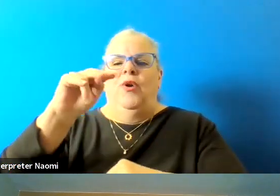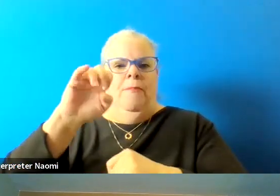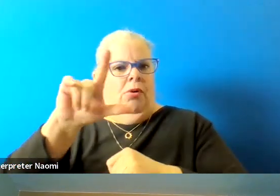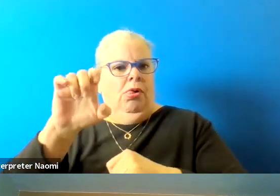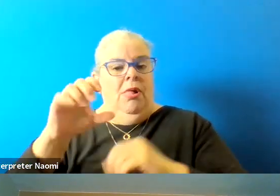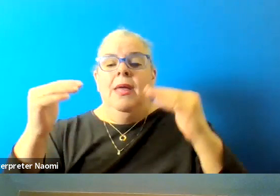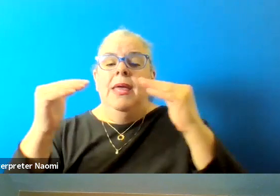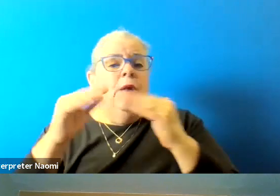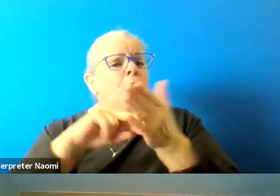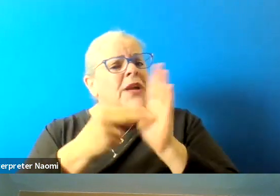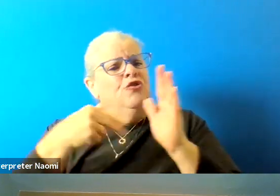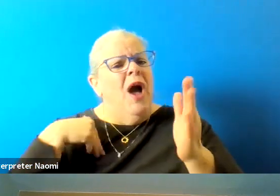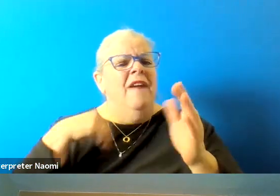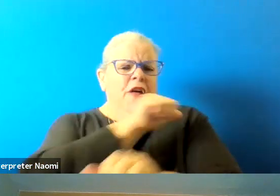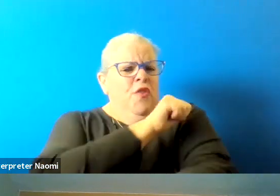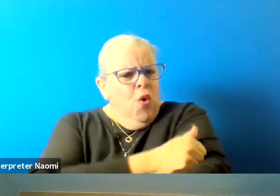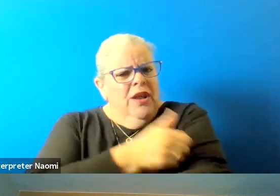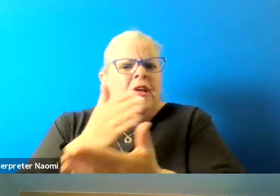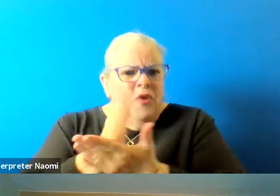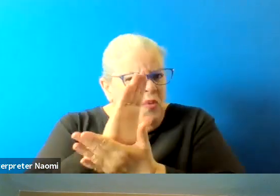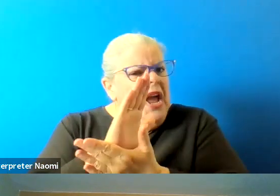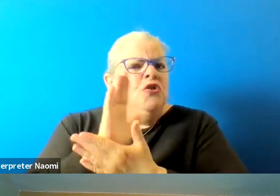you have the right, you have everything to go there.